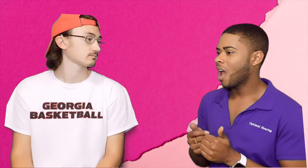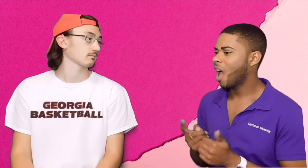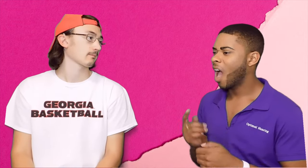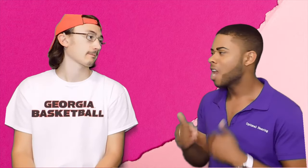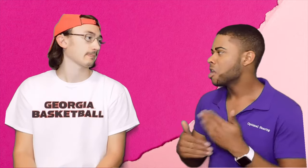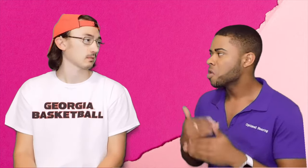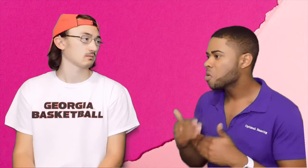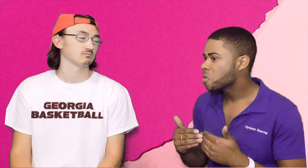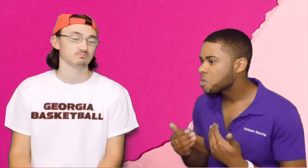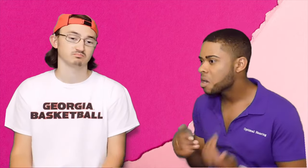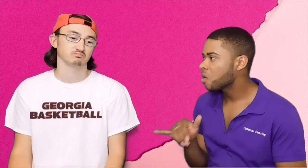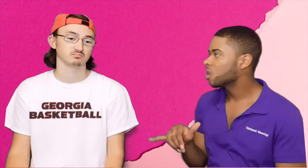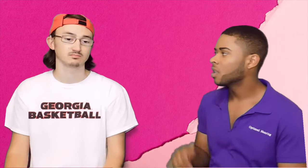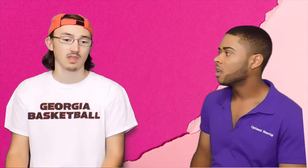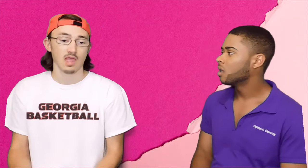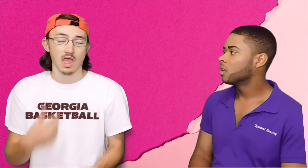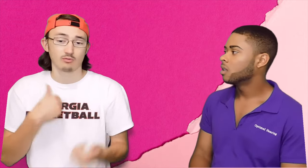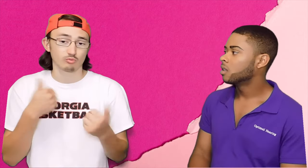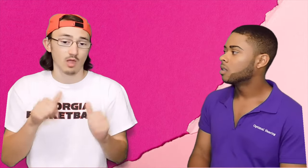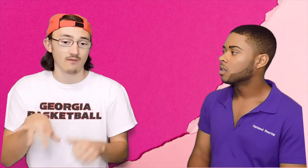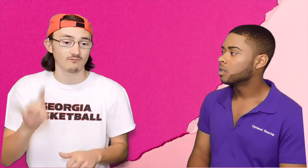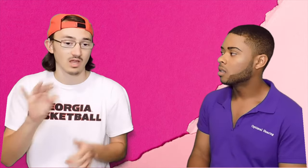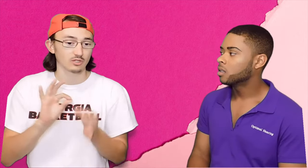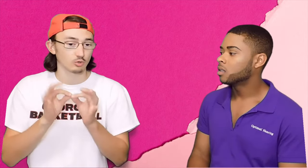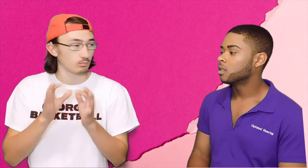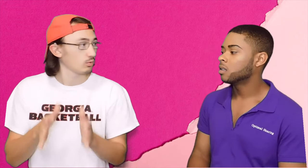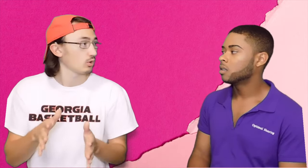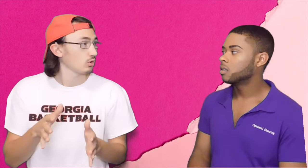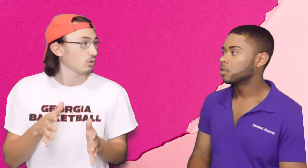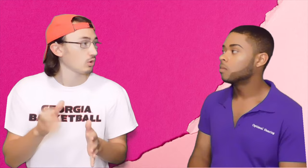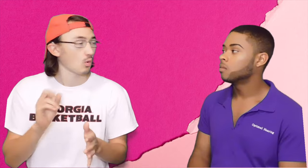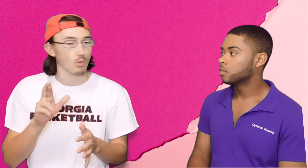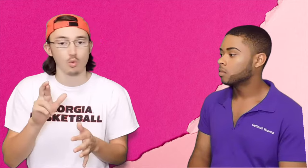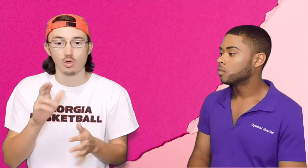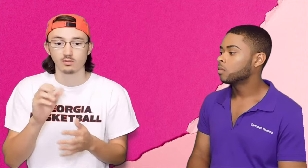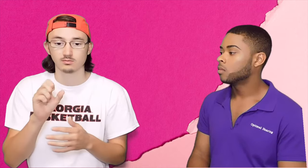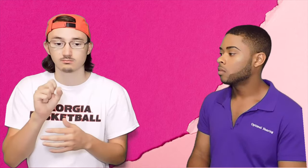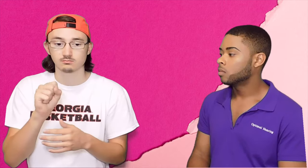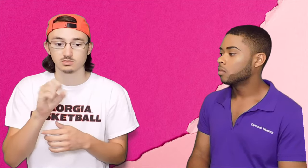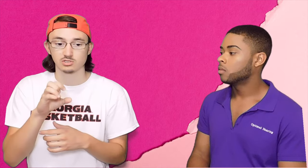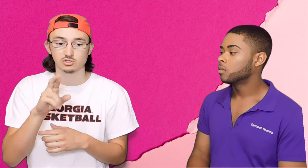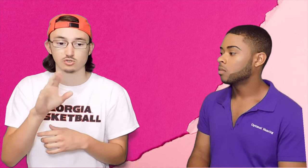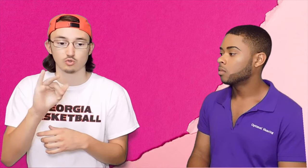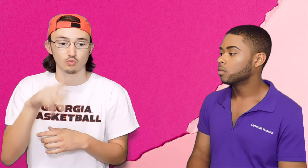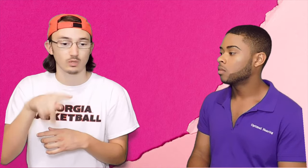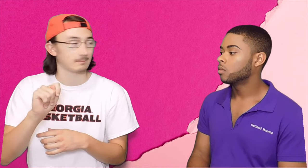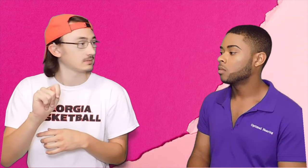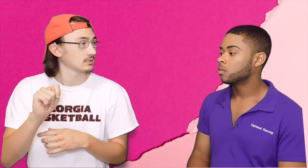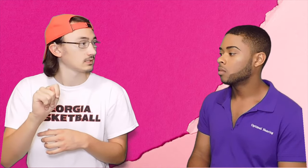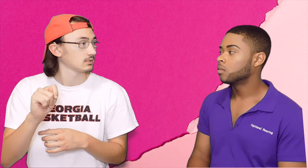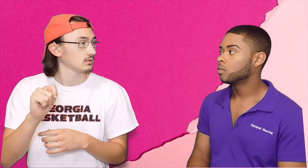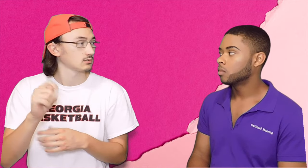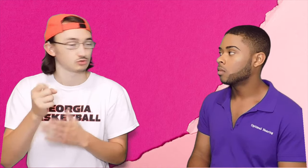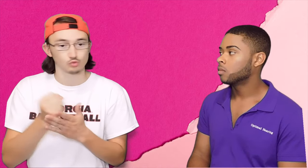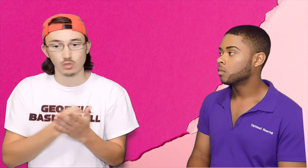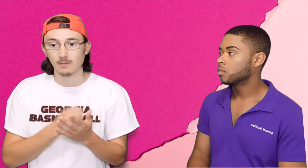Bryce: How do you deal with that? Luke: I just try to find an interpreter or script or something